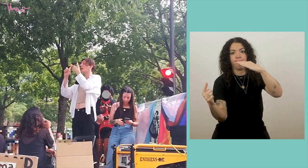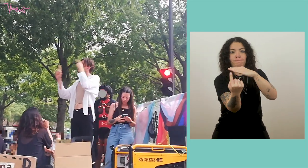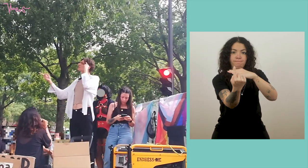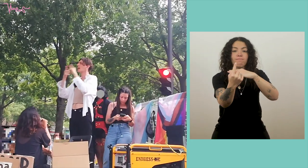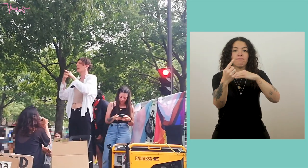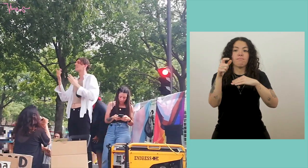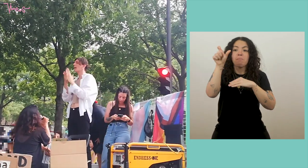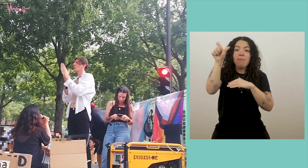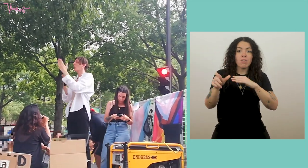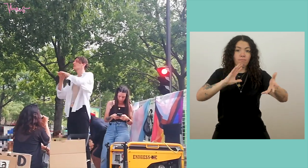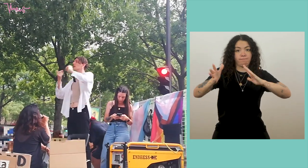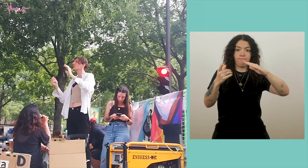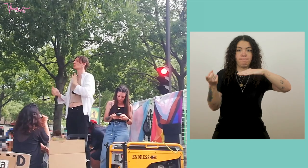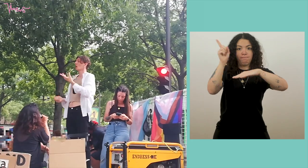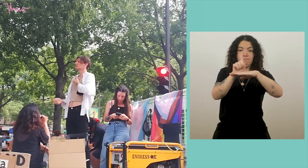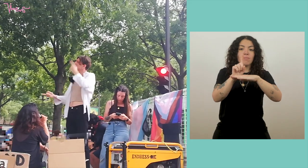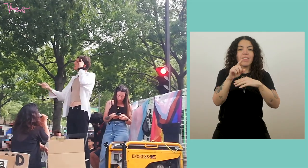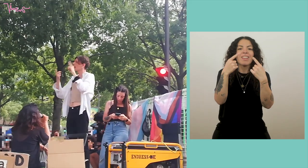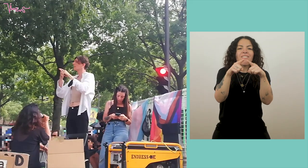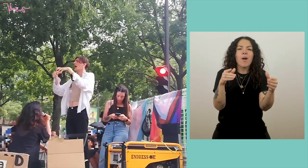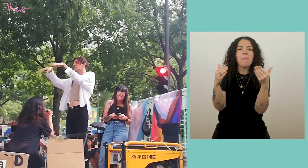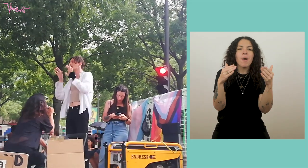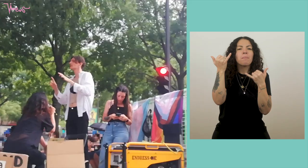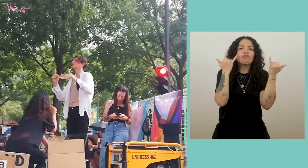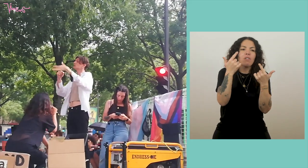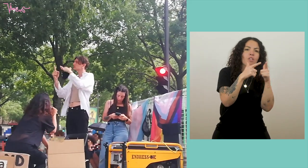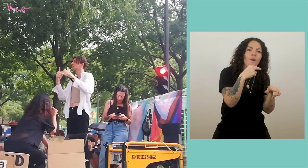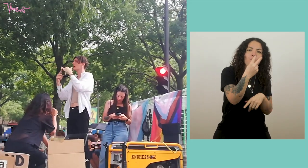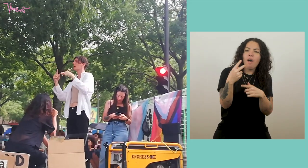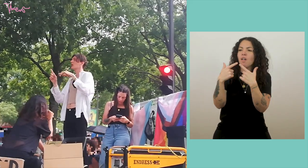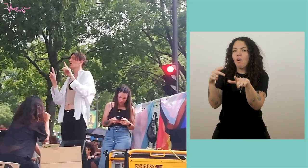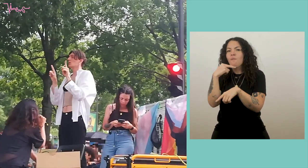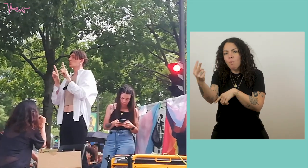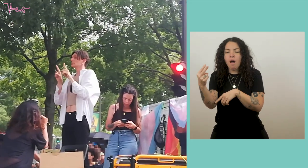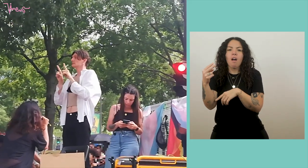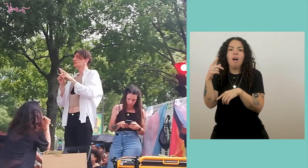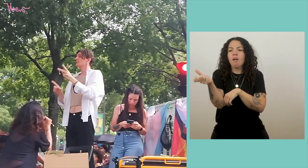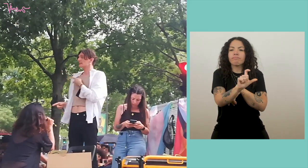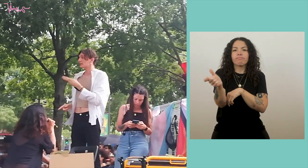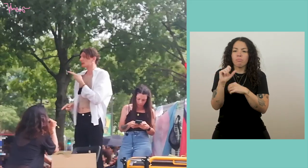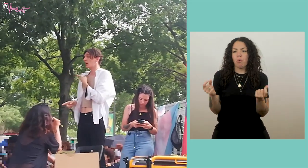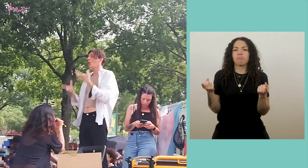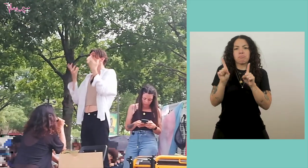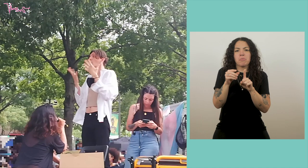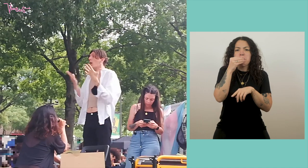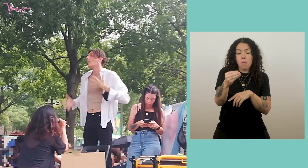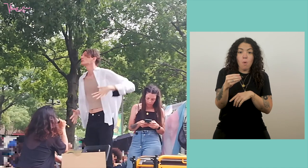And inevitably, it's not as if it's not two vocal languages from one vocal language to another vocal language. That means that we have to position ourselves in such a way that we